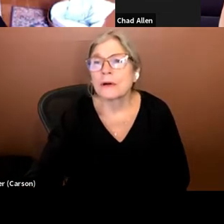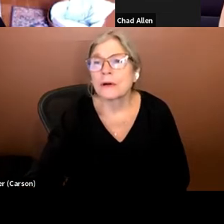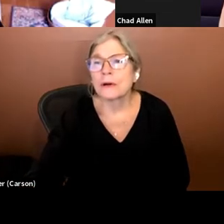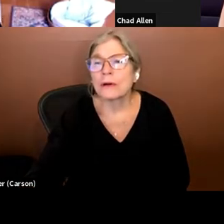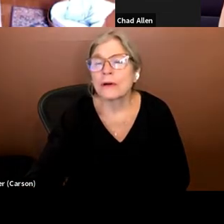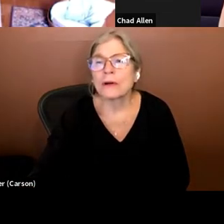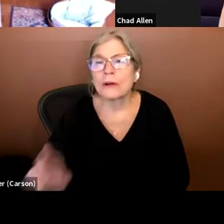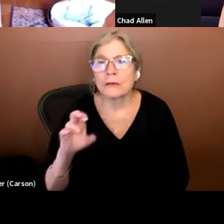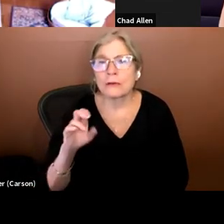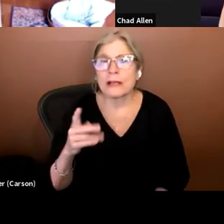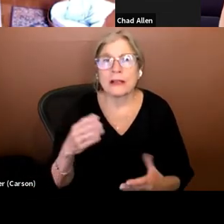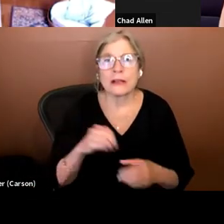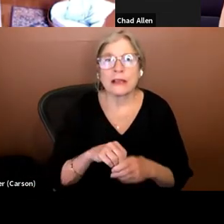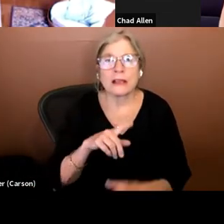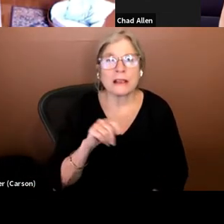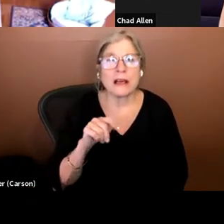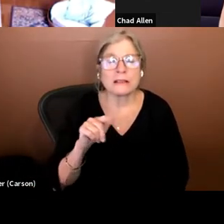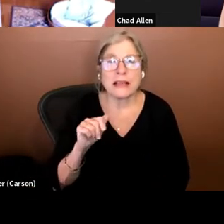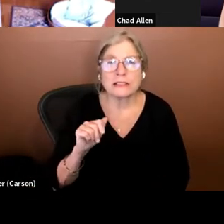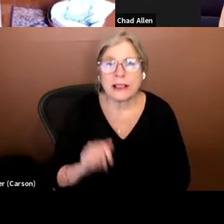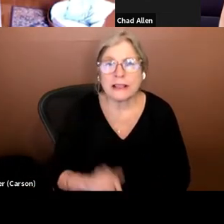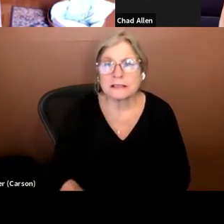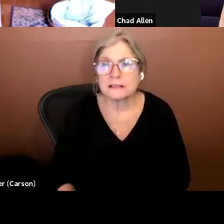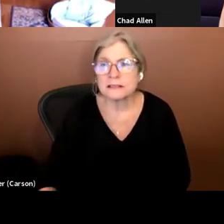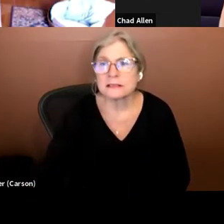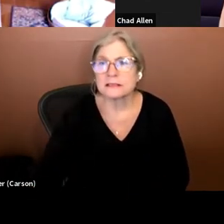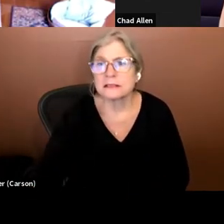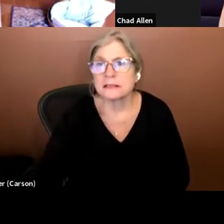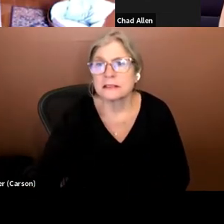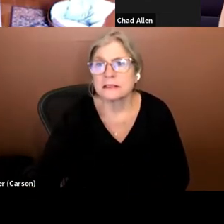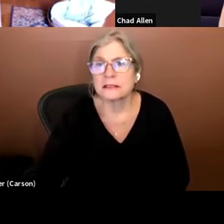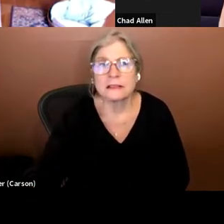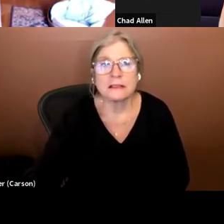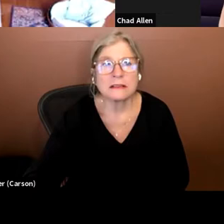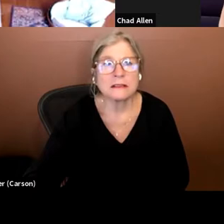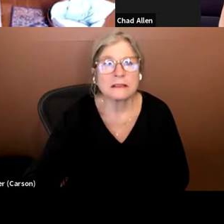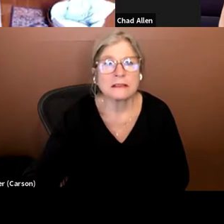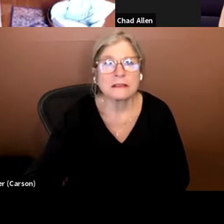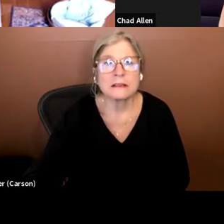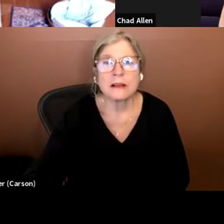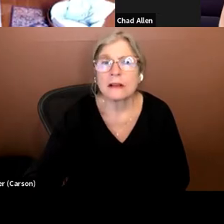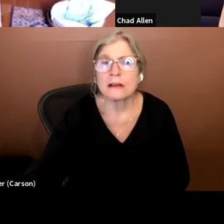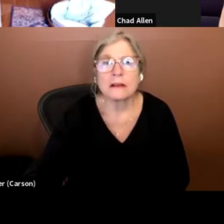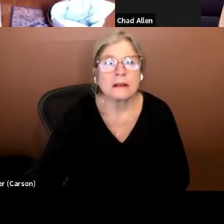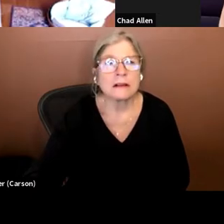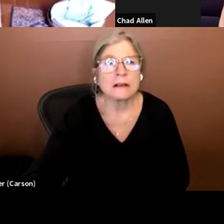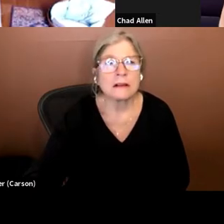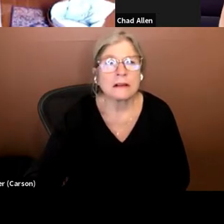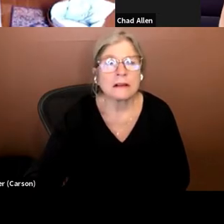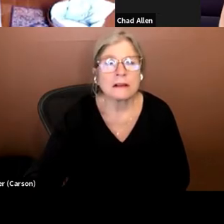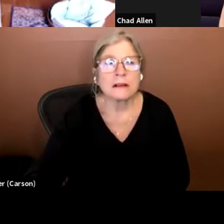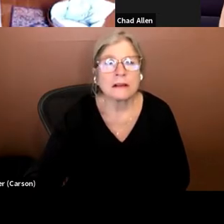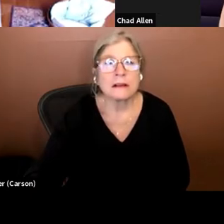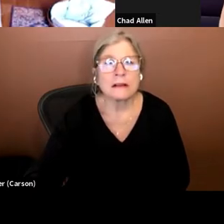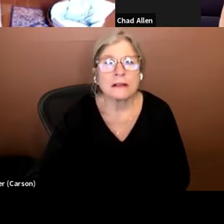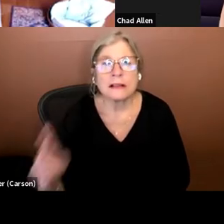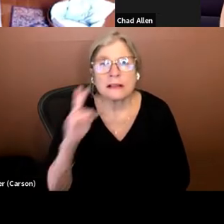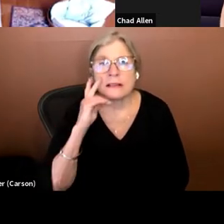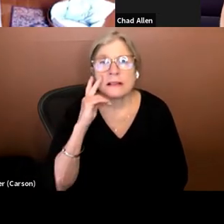Angeles. And let's see. I guess we' re doing the audio